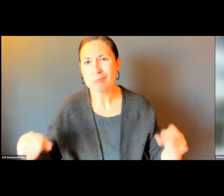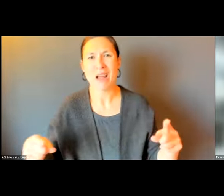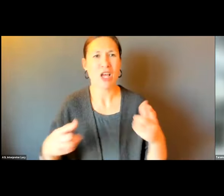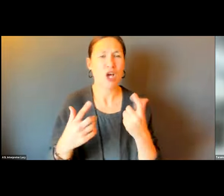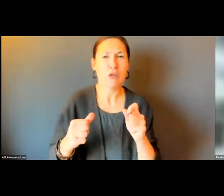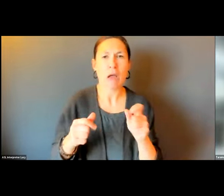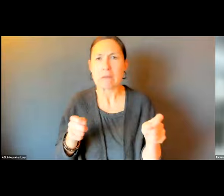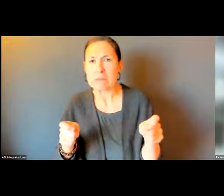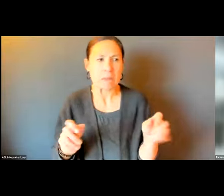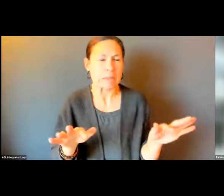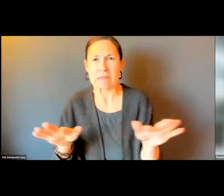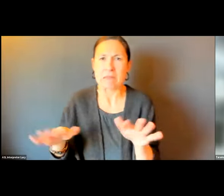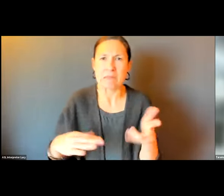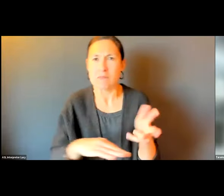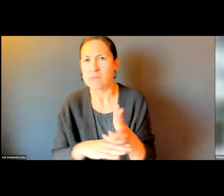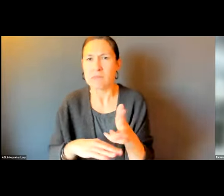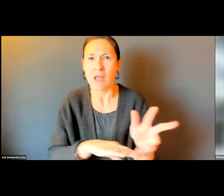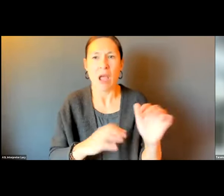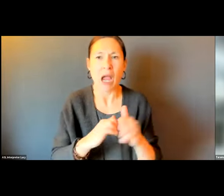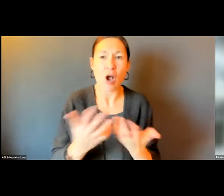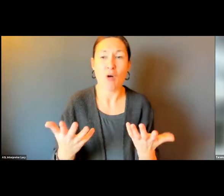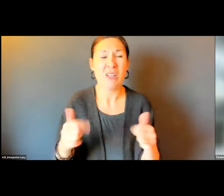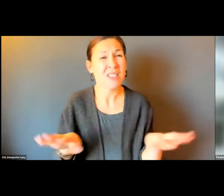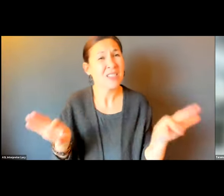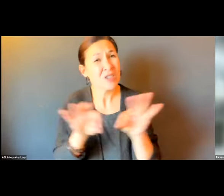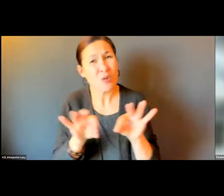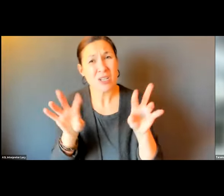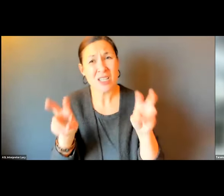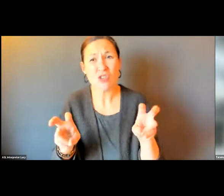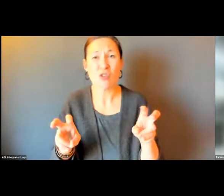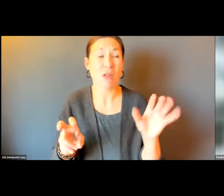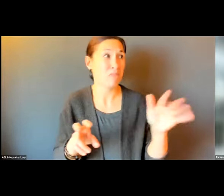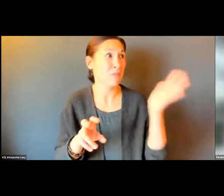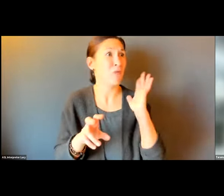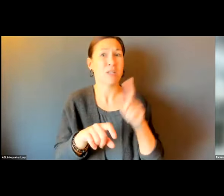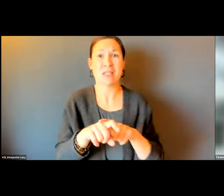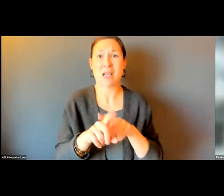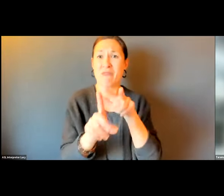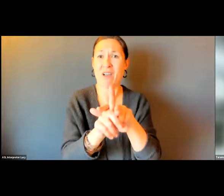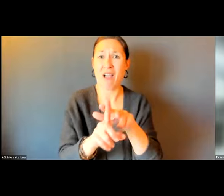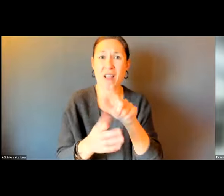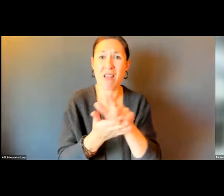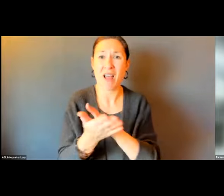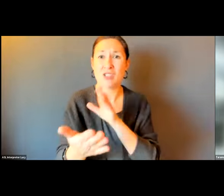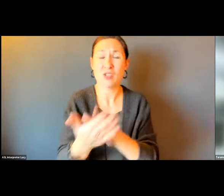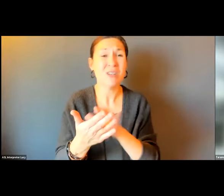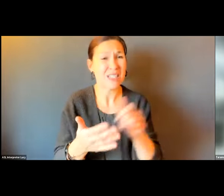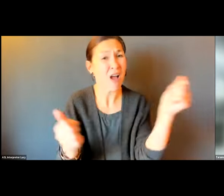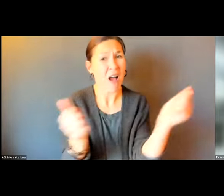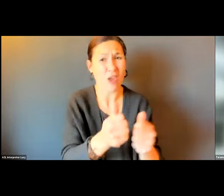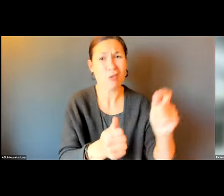PEOPLE WITH DISABILITIES, PEOPLE USING WHEELED MOBILITY DEVICES AND TRYING TO NAVIGATE BUS STOPS. SO DANGEROUS AND A CRITICAL